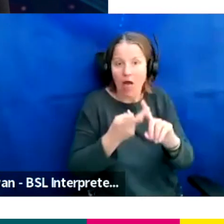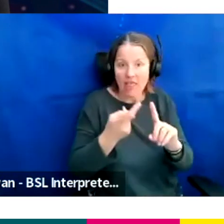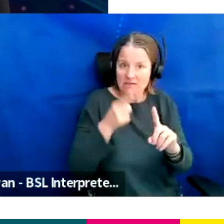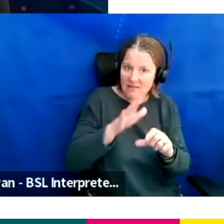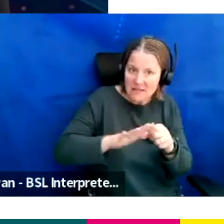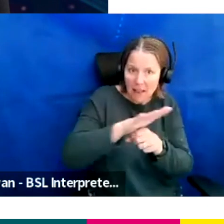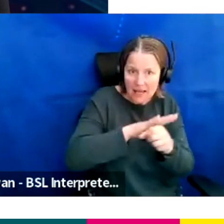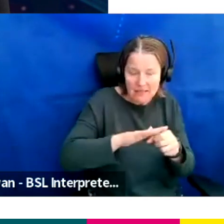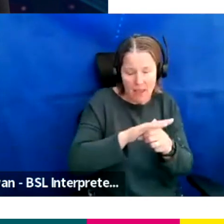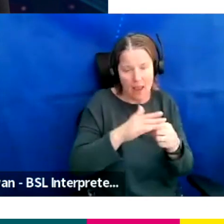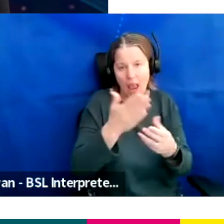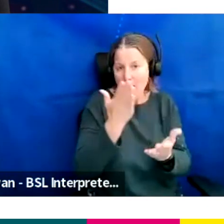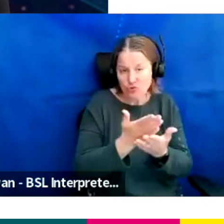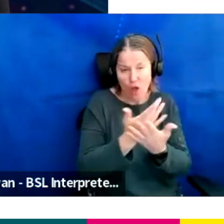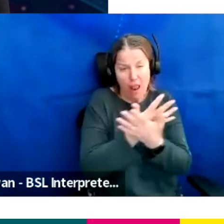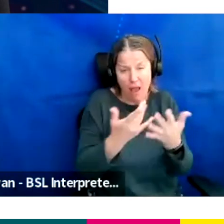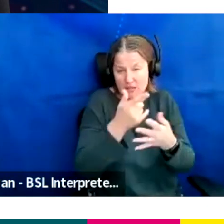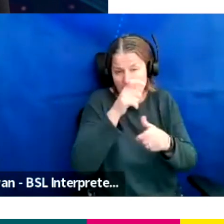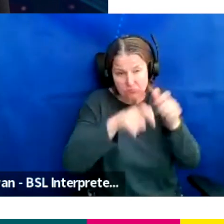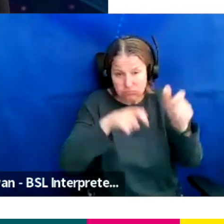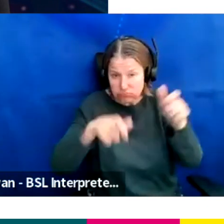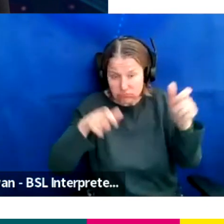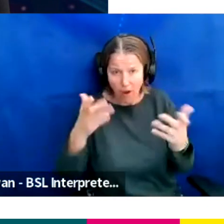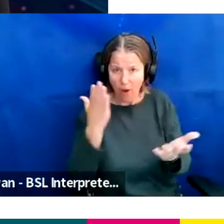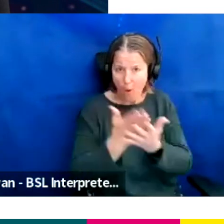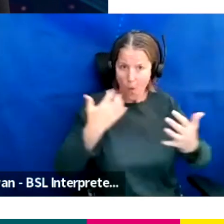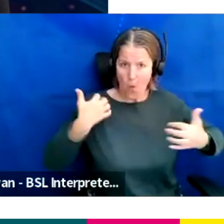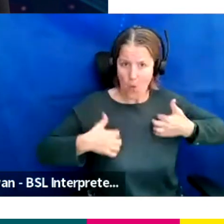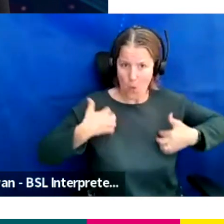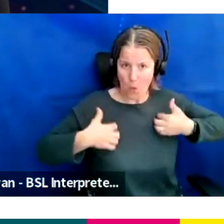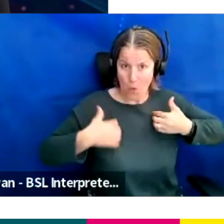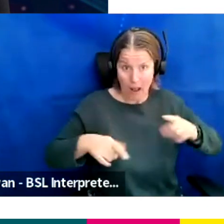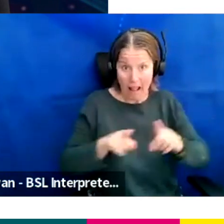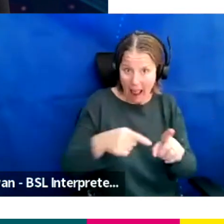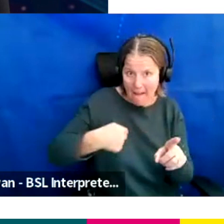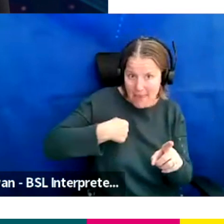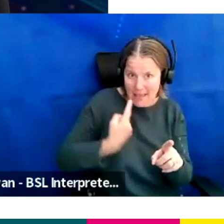And I'm sure lots and lots and lots and lots of candidates here are really excited about this as I am.